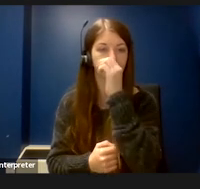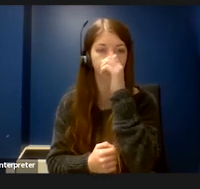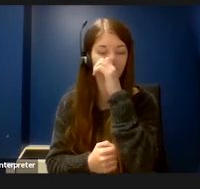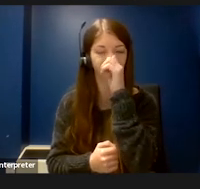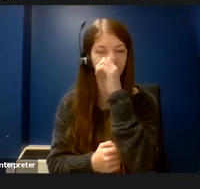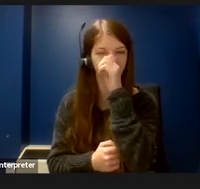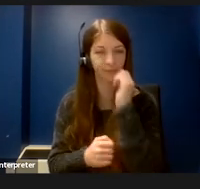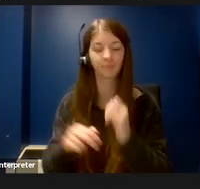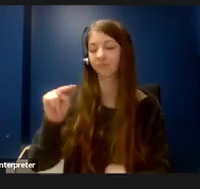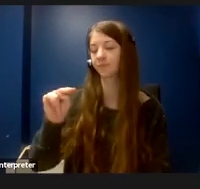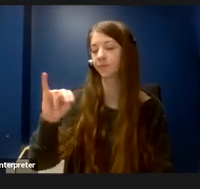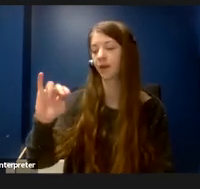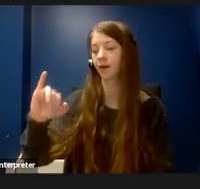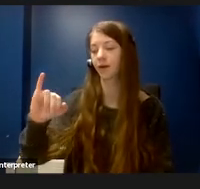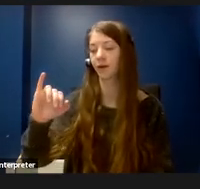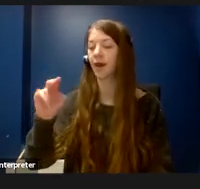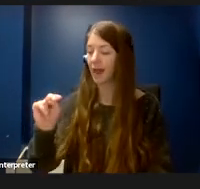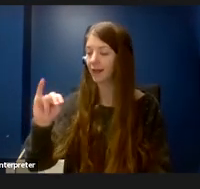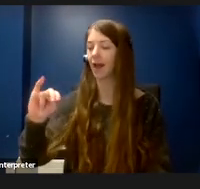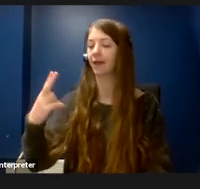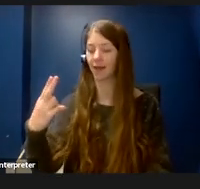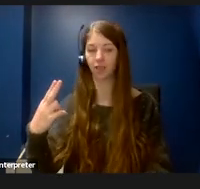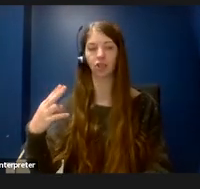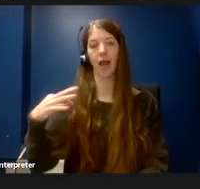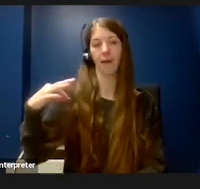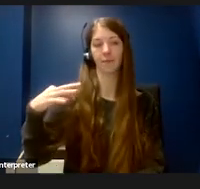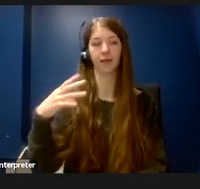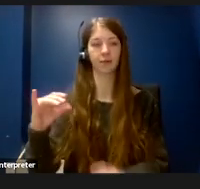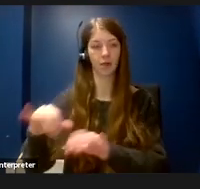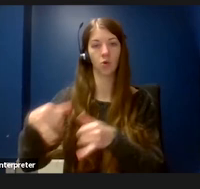that NIH applicants and awardees reporting a disability has been on the decline.